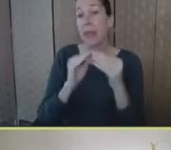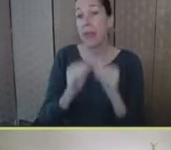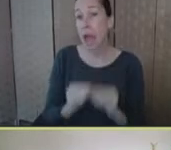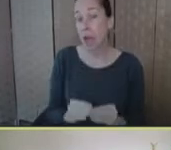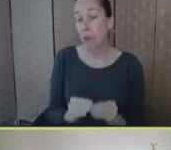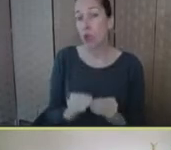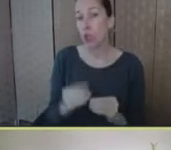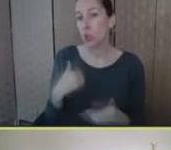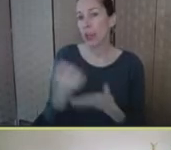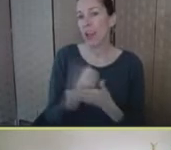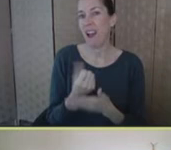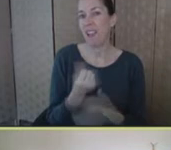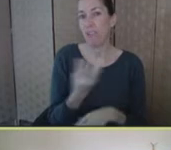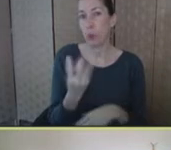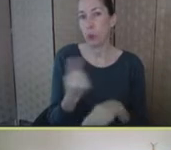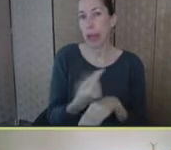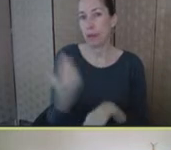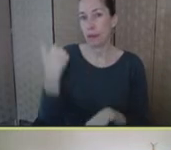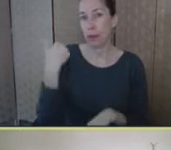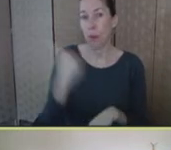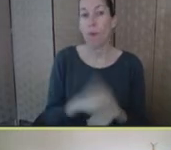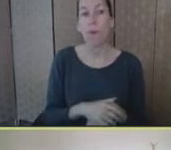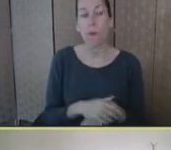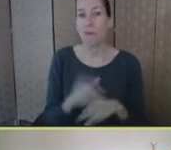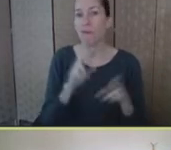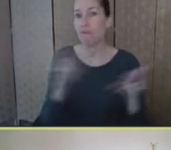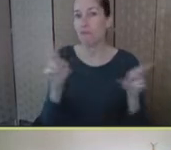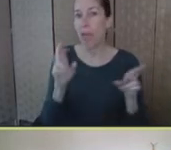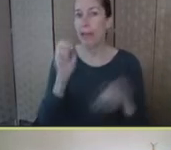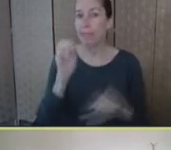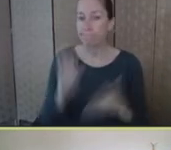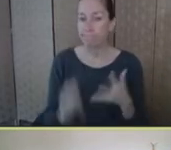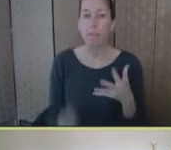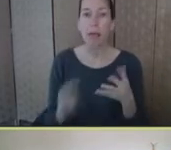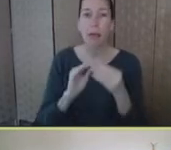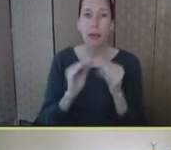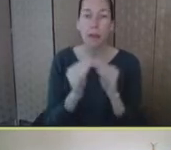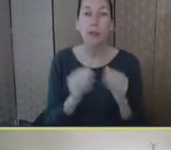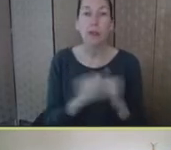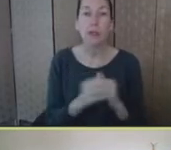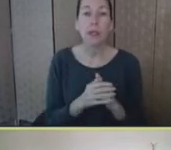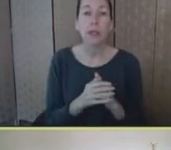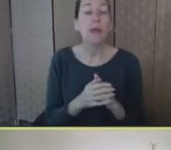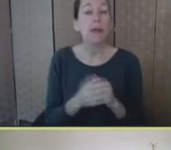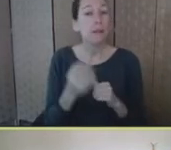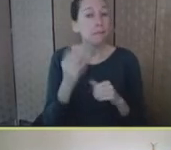I would I like to take a moment, though, to point out that we have these tools in the